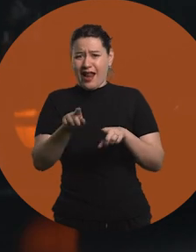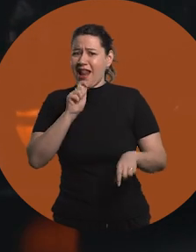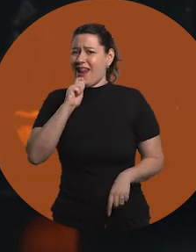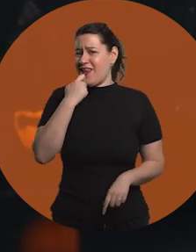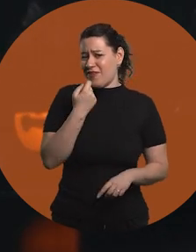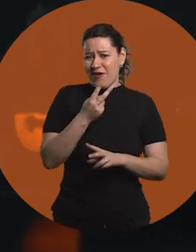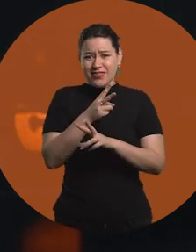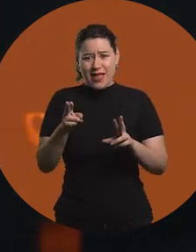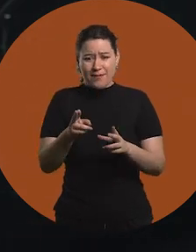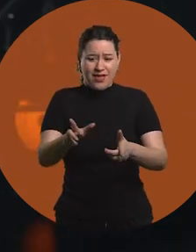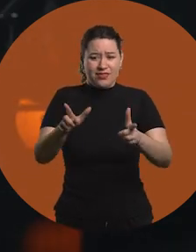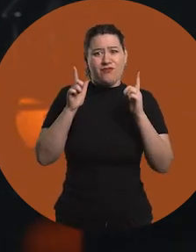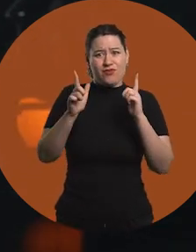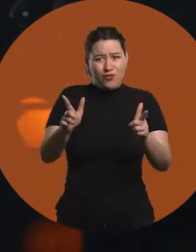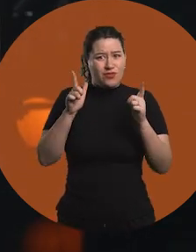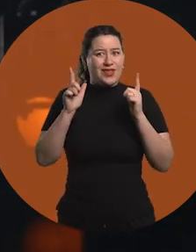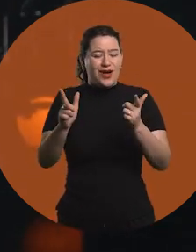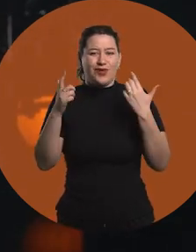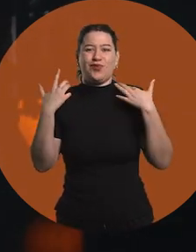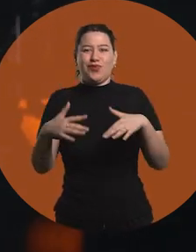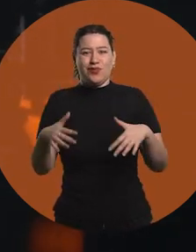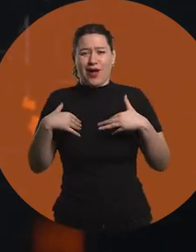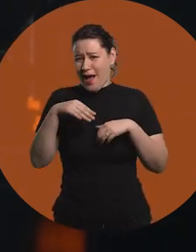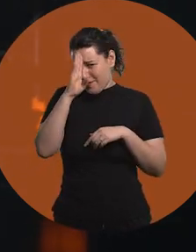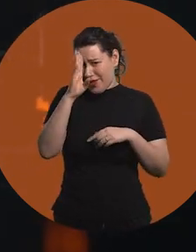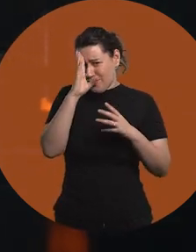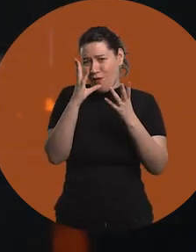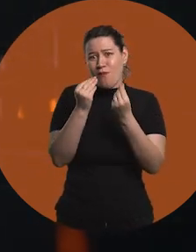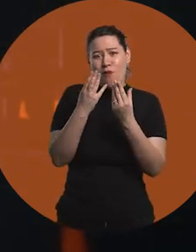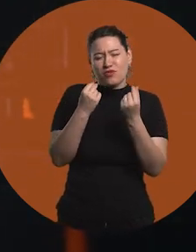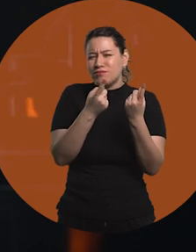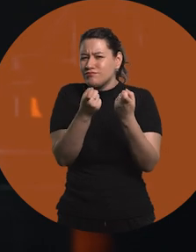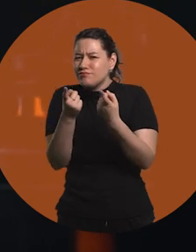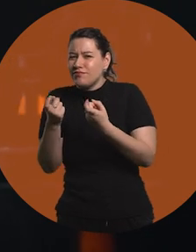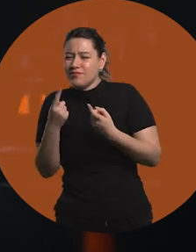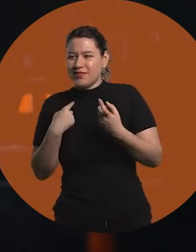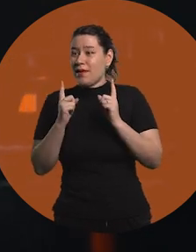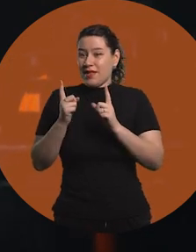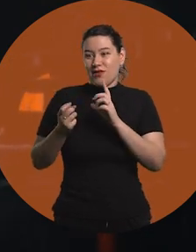it was a stage that I really enjoyed. I learned a lot of thing, I made friends.